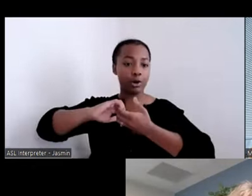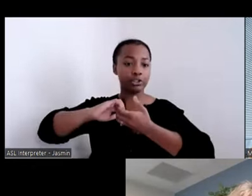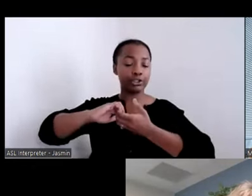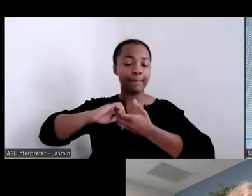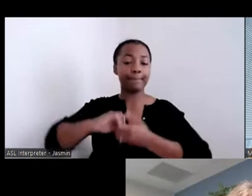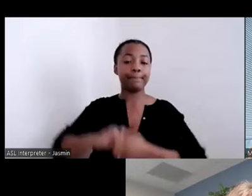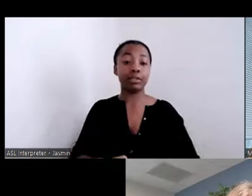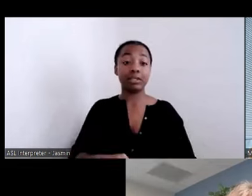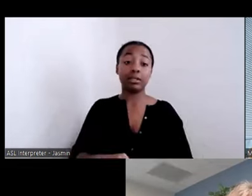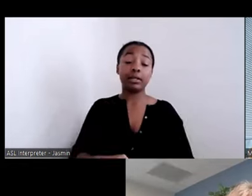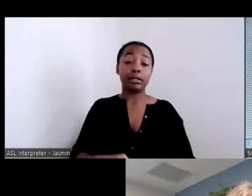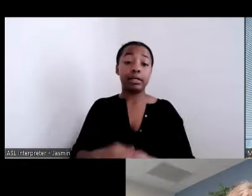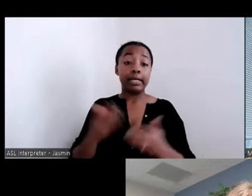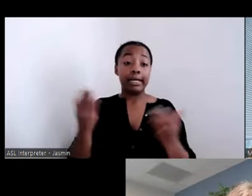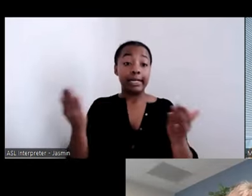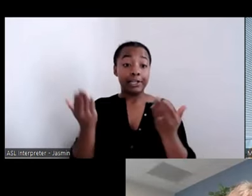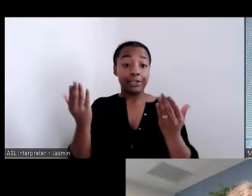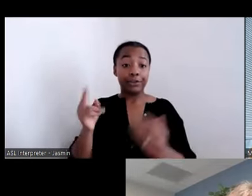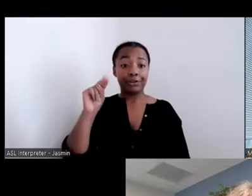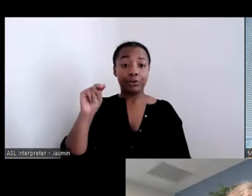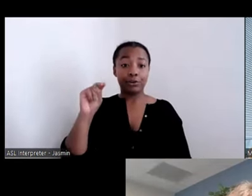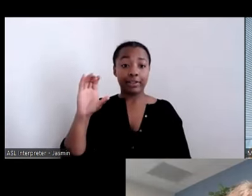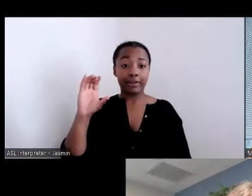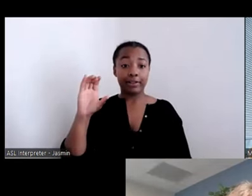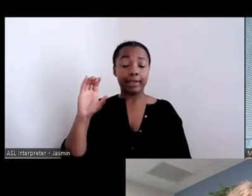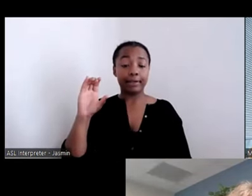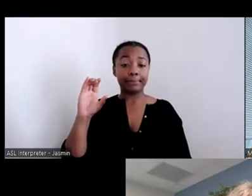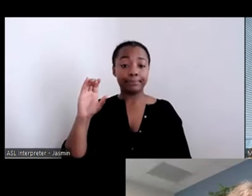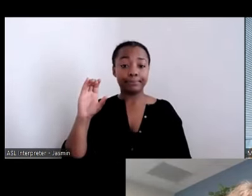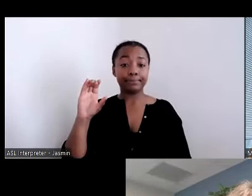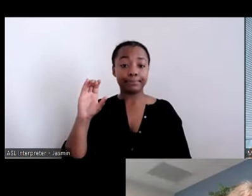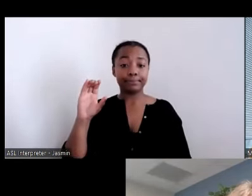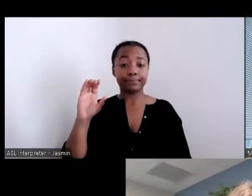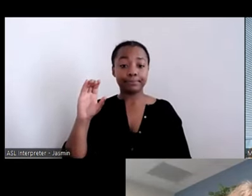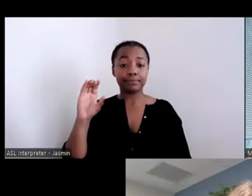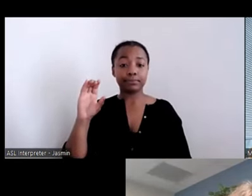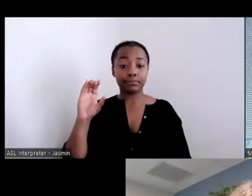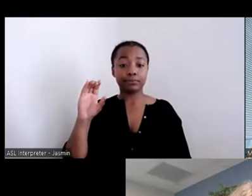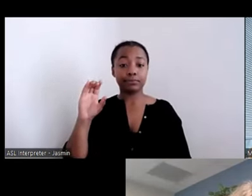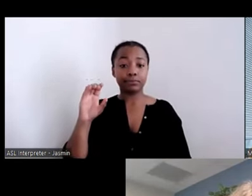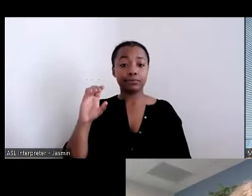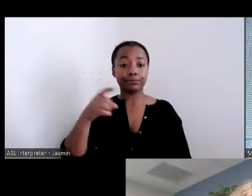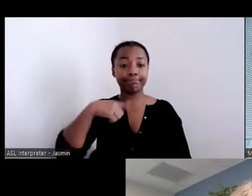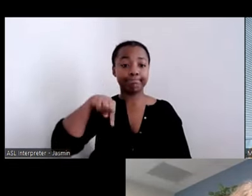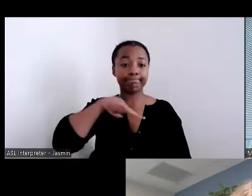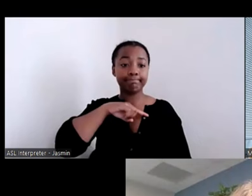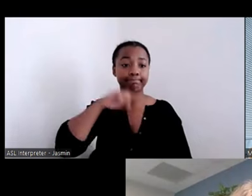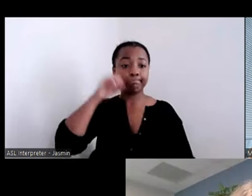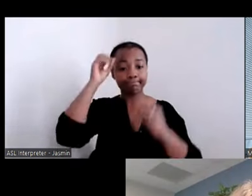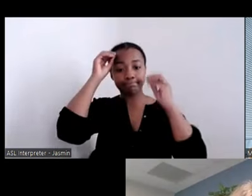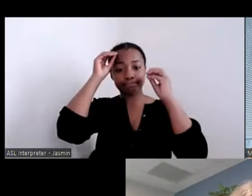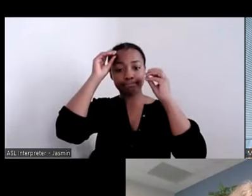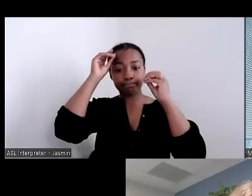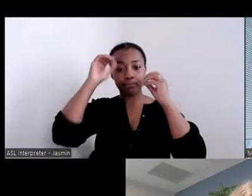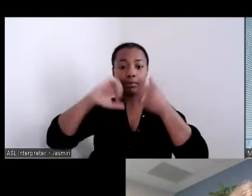Carolina, the impetus was how do we be successful not just in meeting the terms of